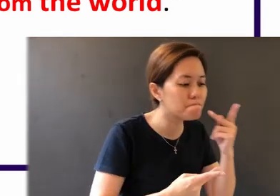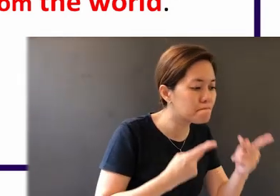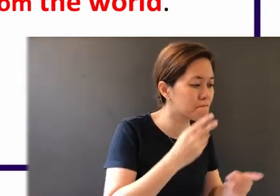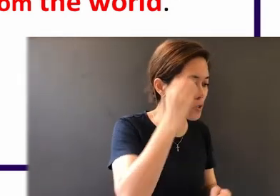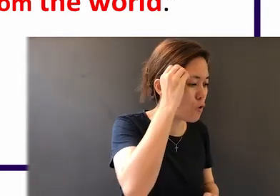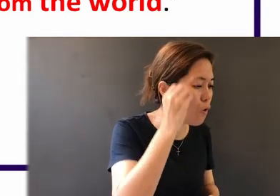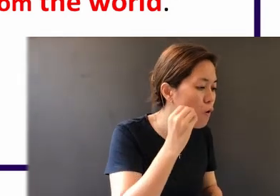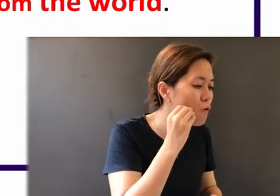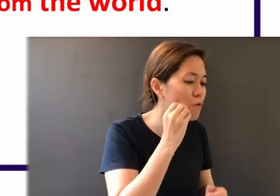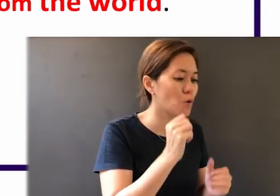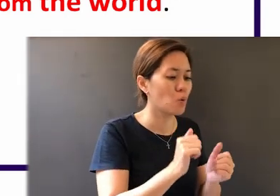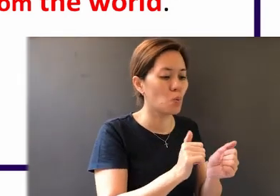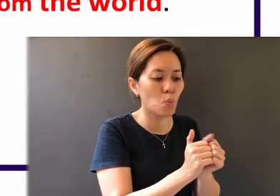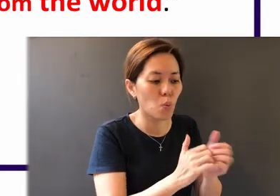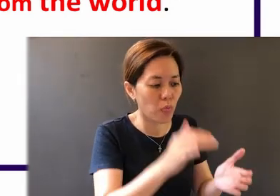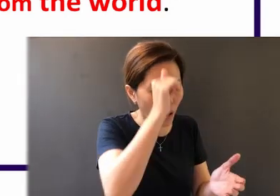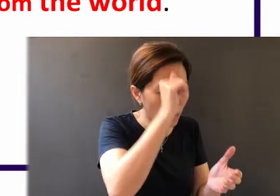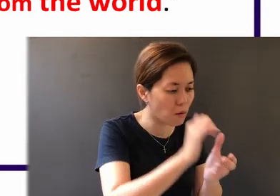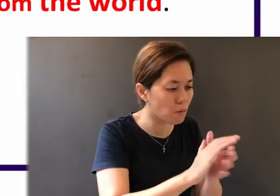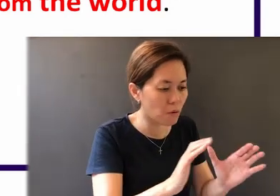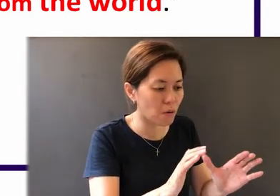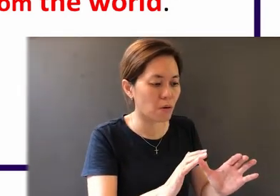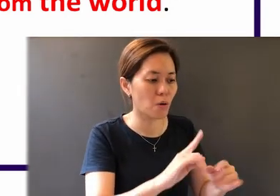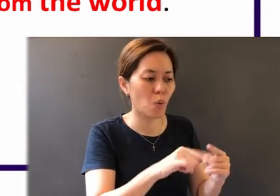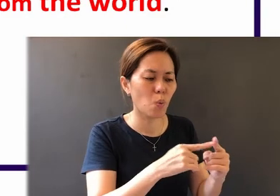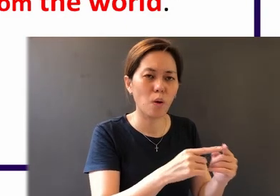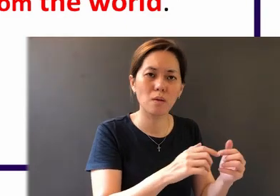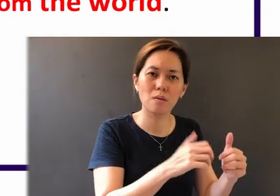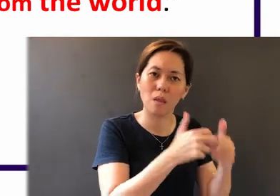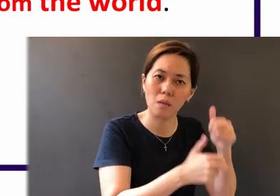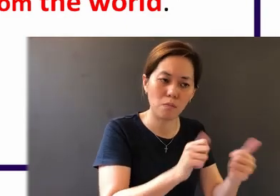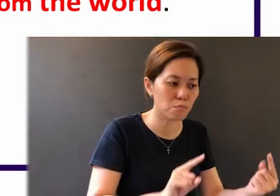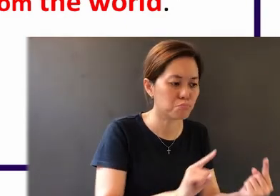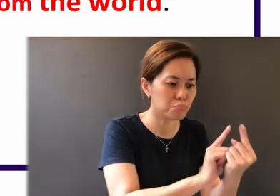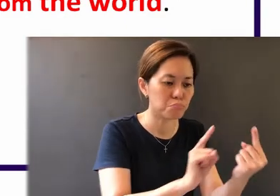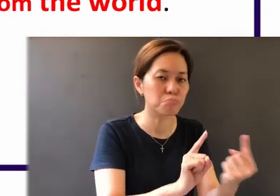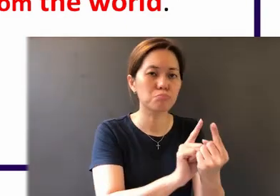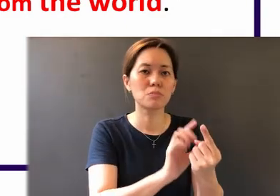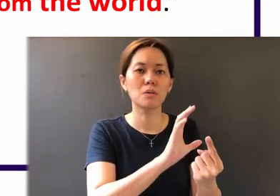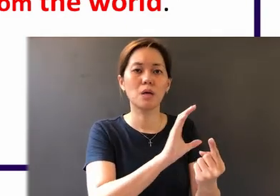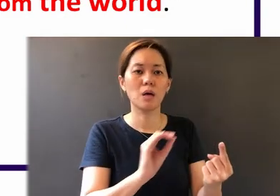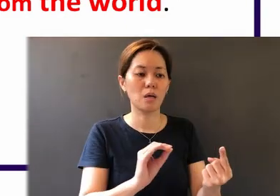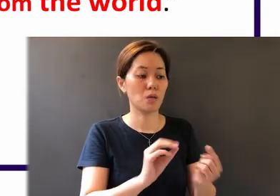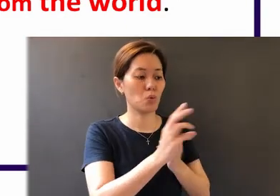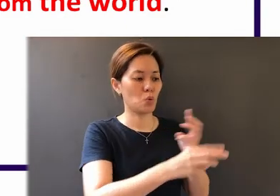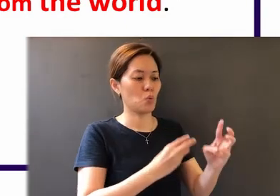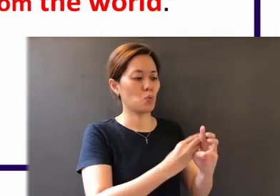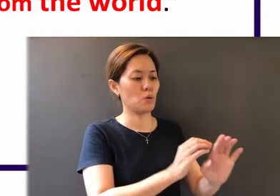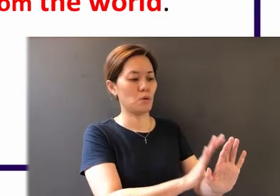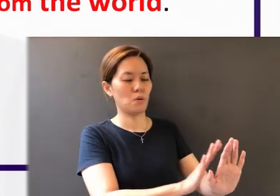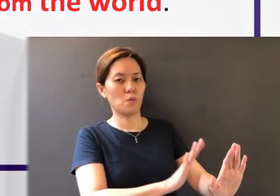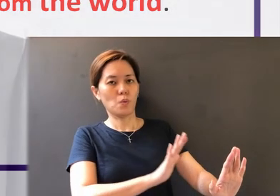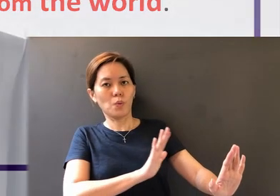and widows in their affliction, and to keep oneself unstained from the world."